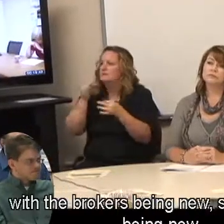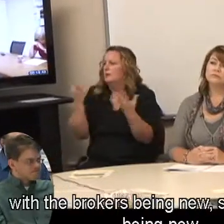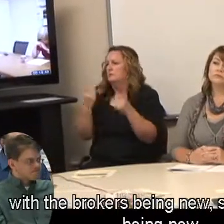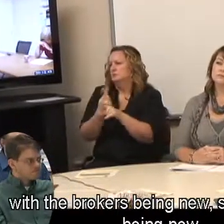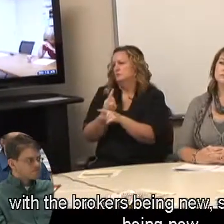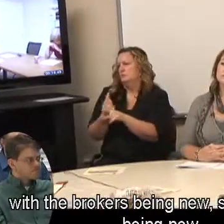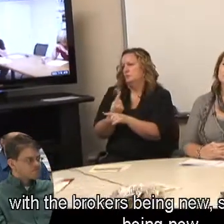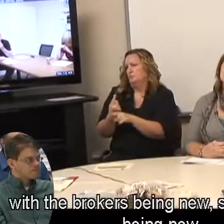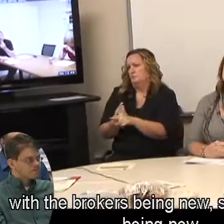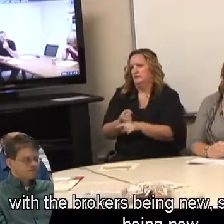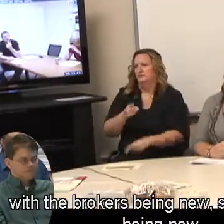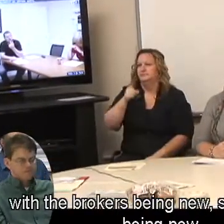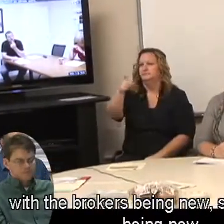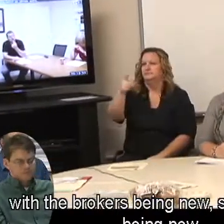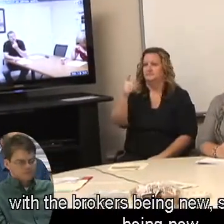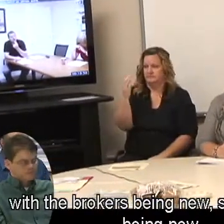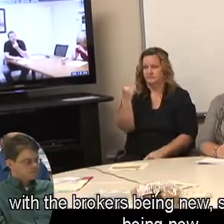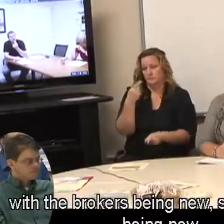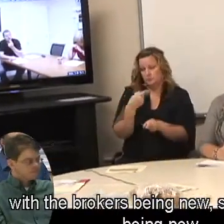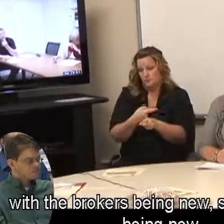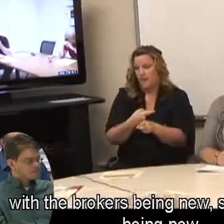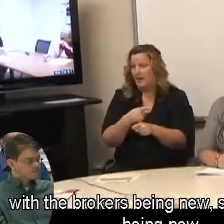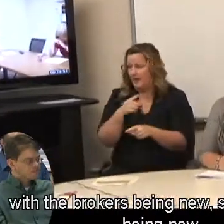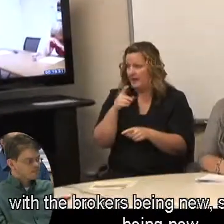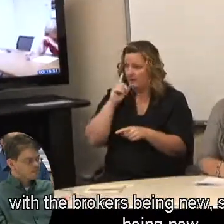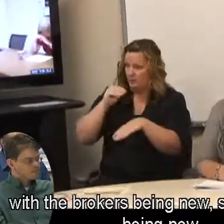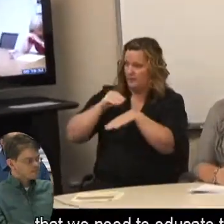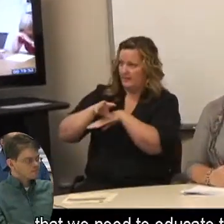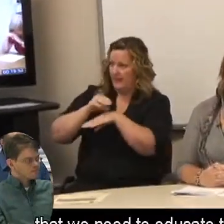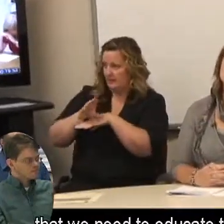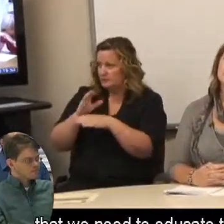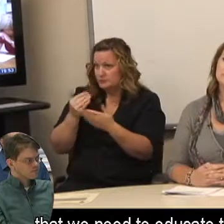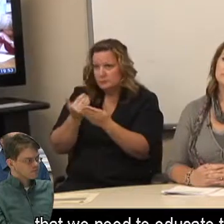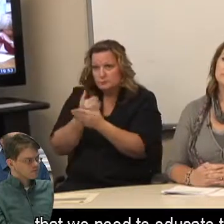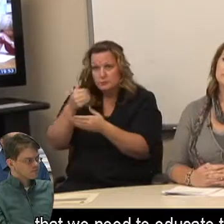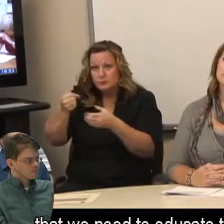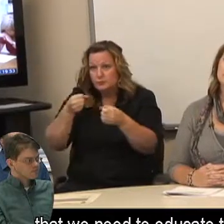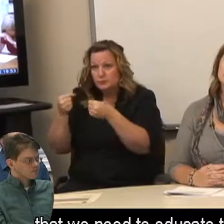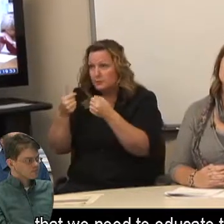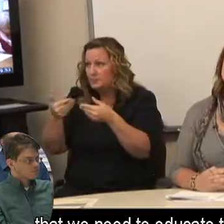with the brokers being new, some of them being new, that we need to educate them, too.